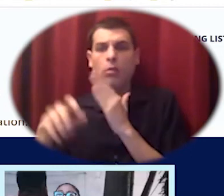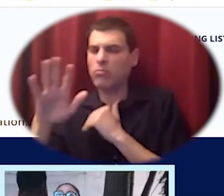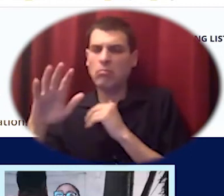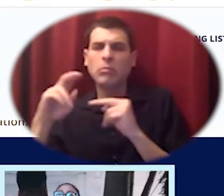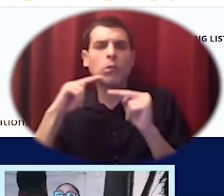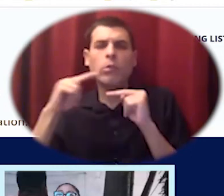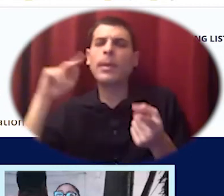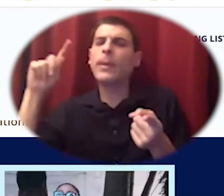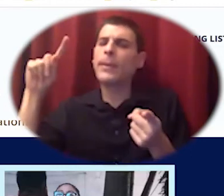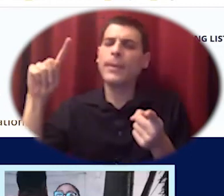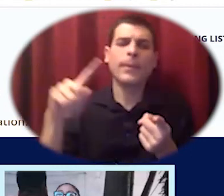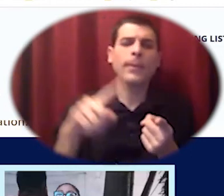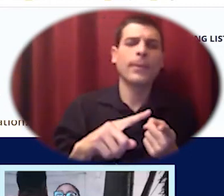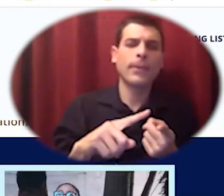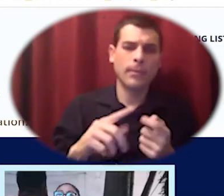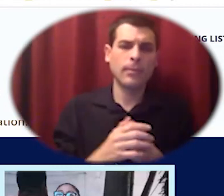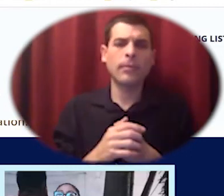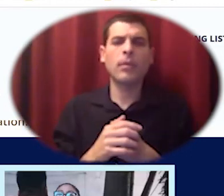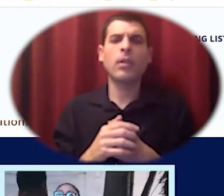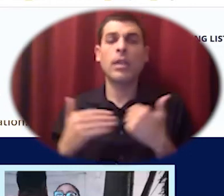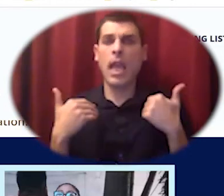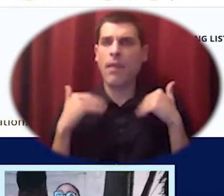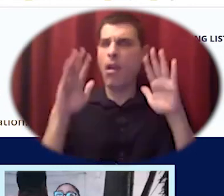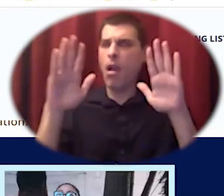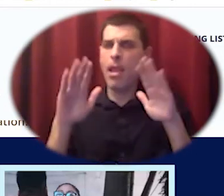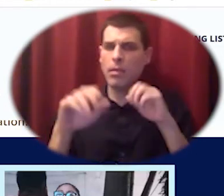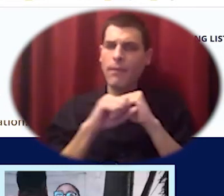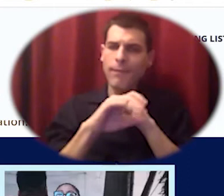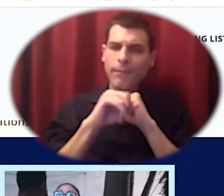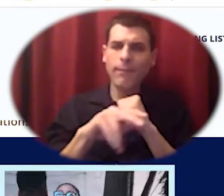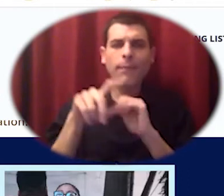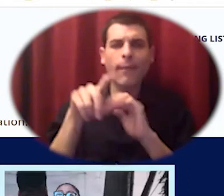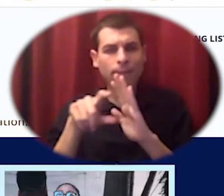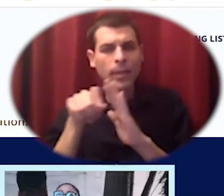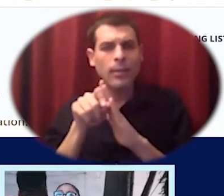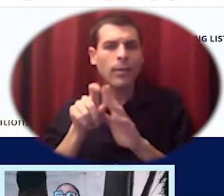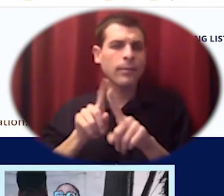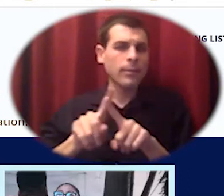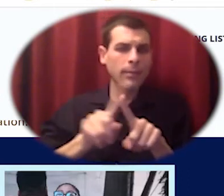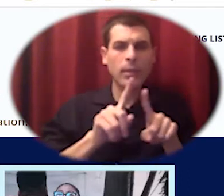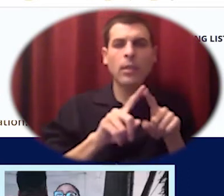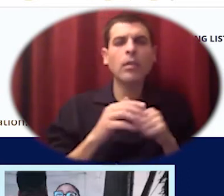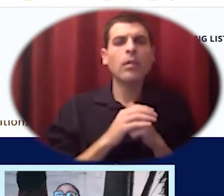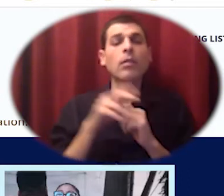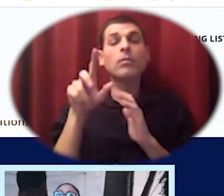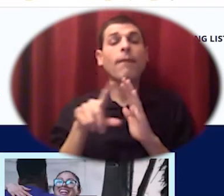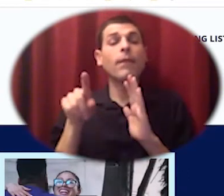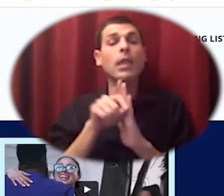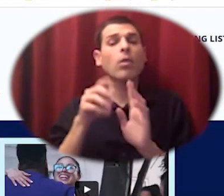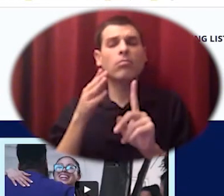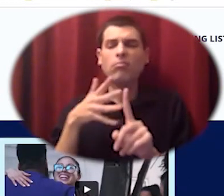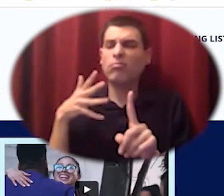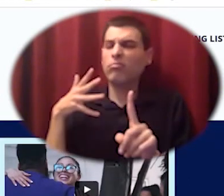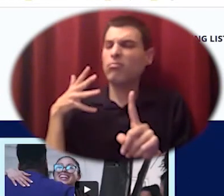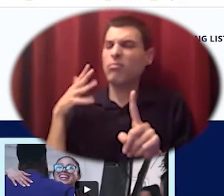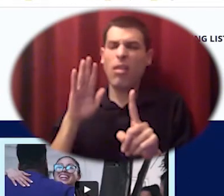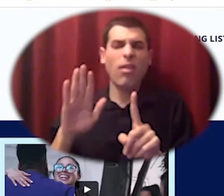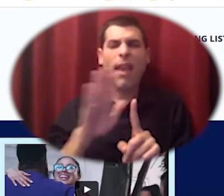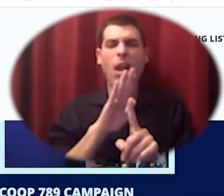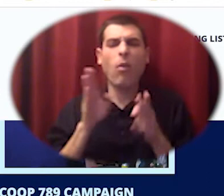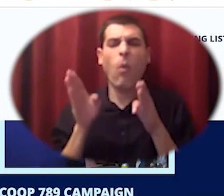bunch of media that they produce about the nuts and bolts of their organizing and documents